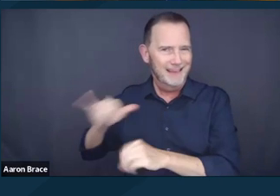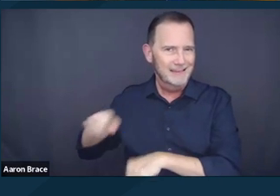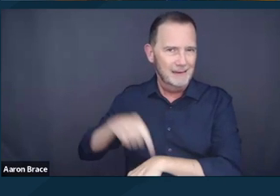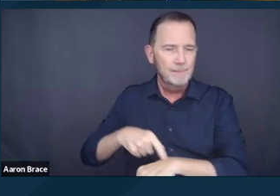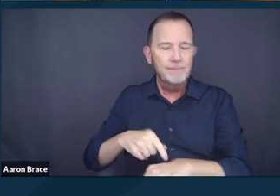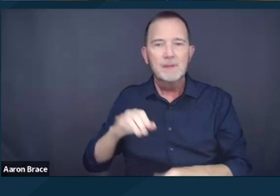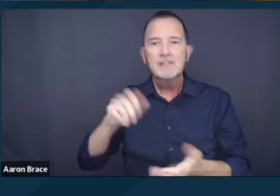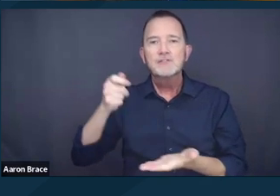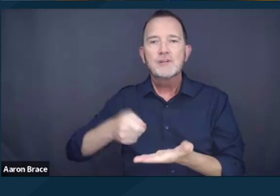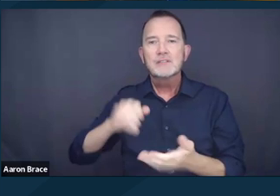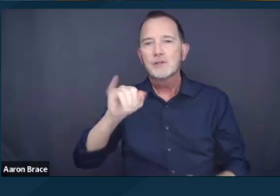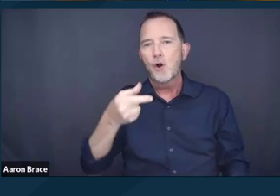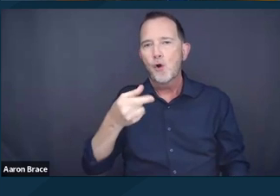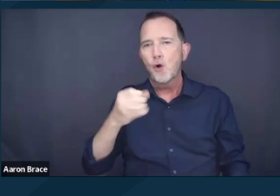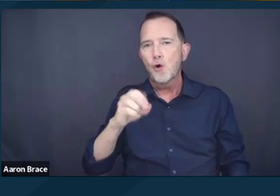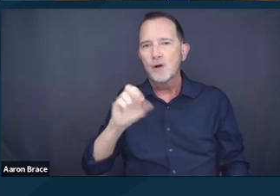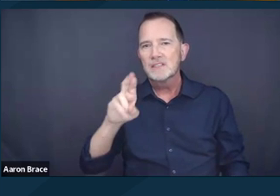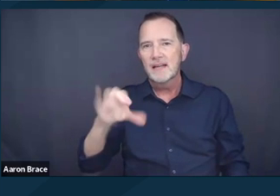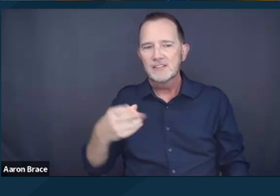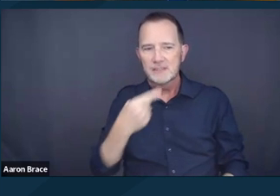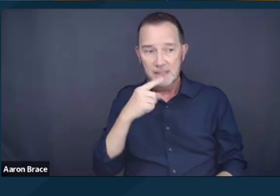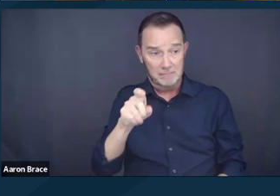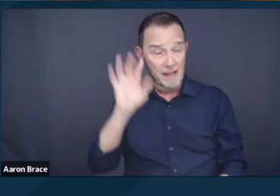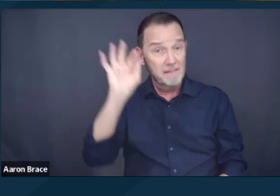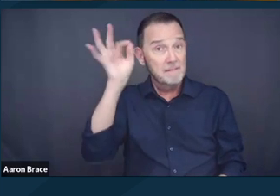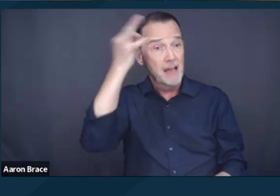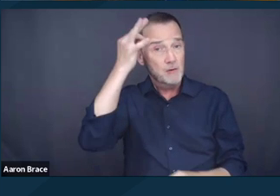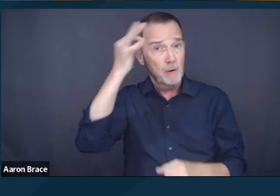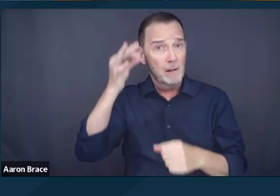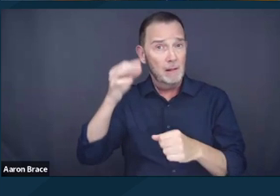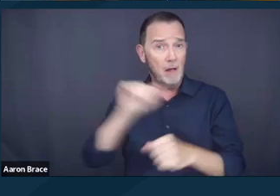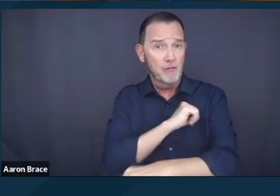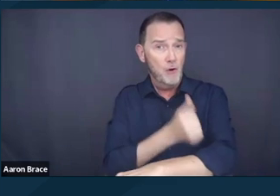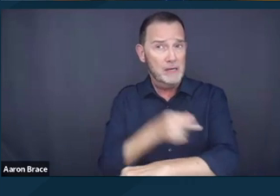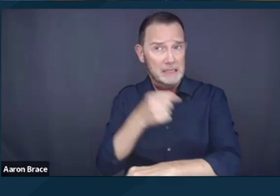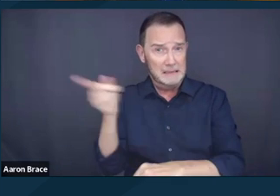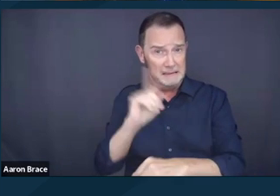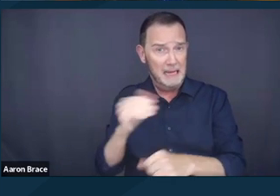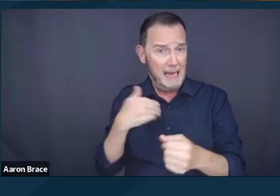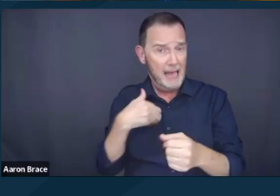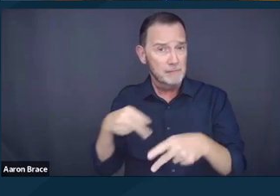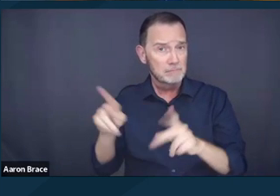to decide an issue pertaining to the causes and conditions of homelessness. And he says no.